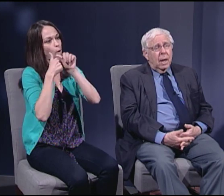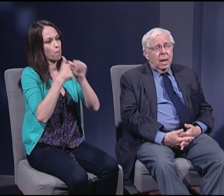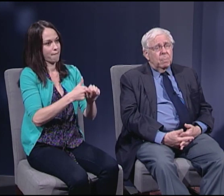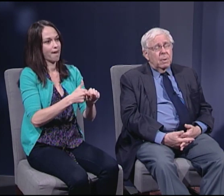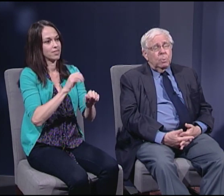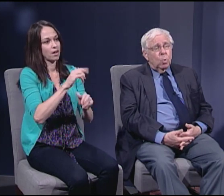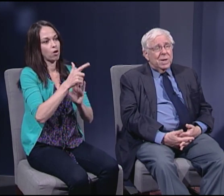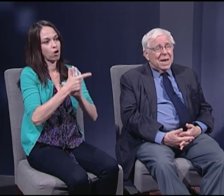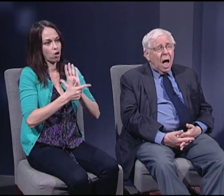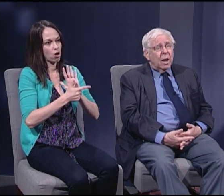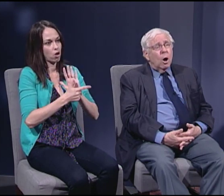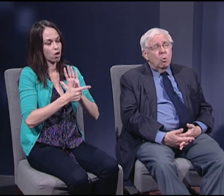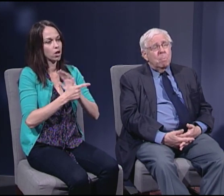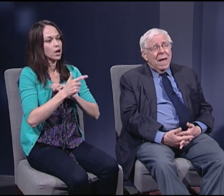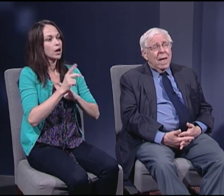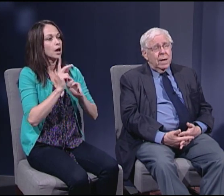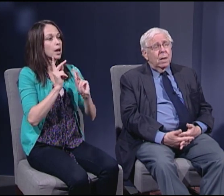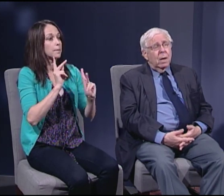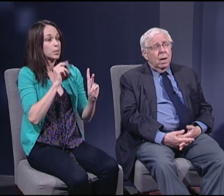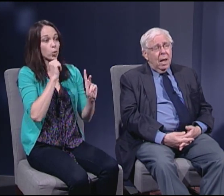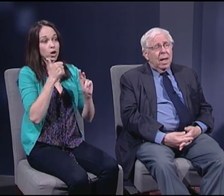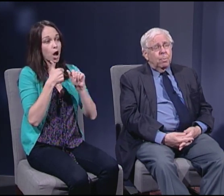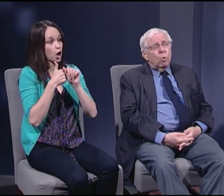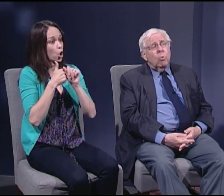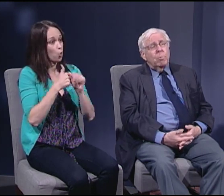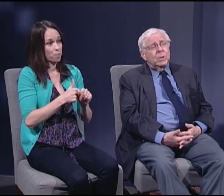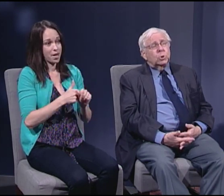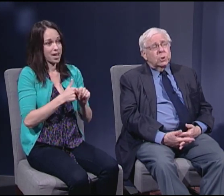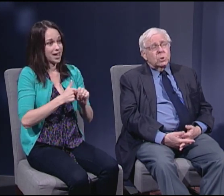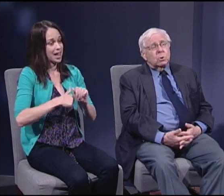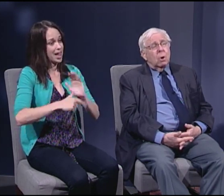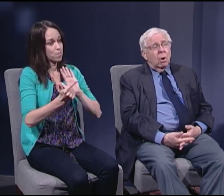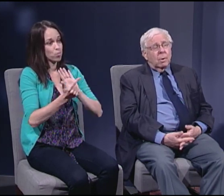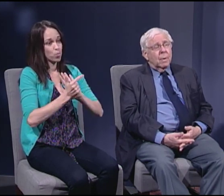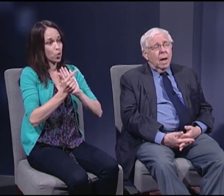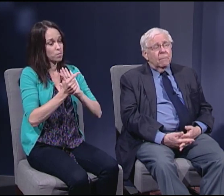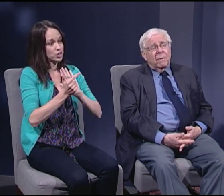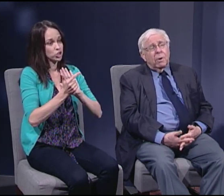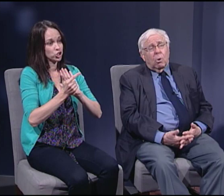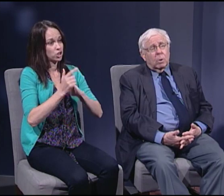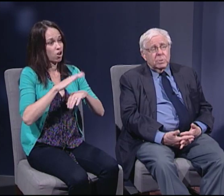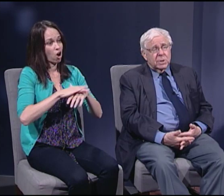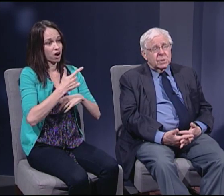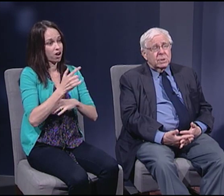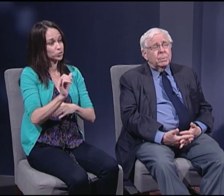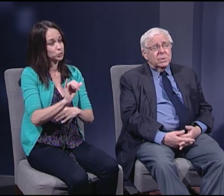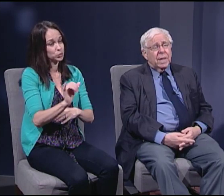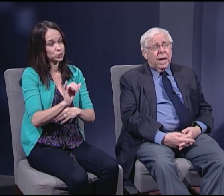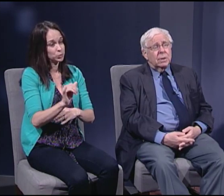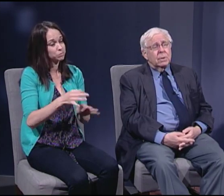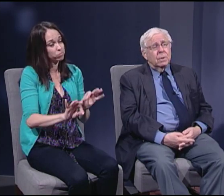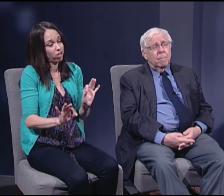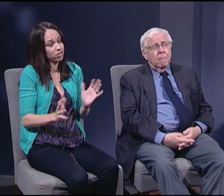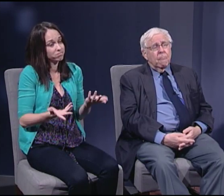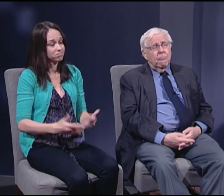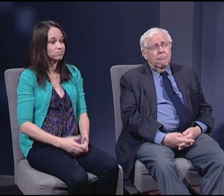And people would not obey a prohibitionist law on firearms. It's as simple as that.